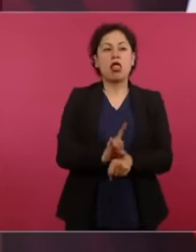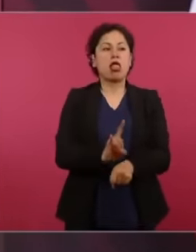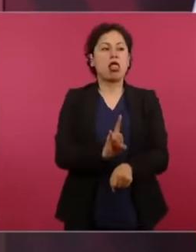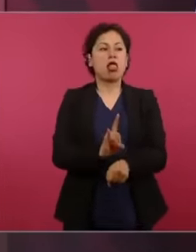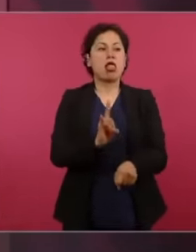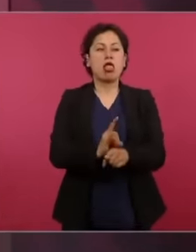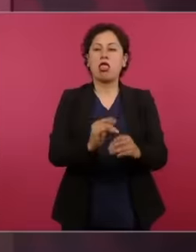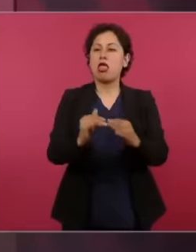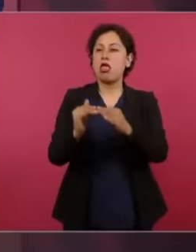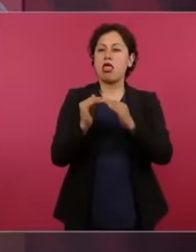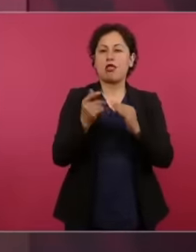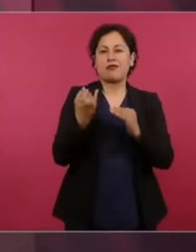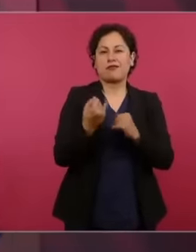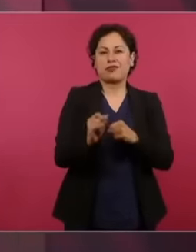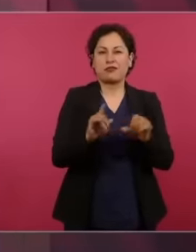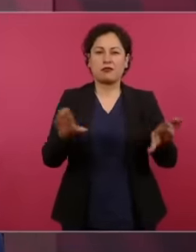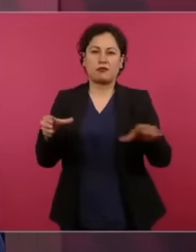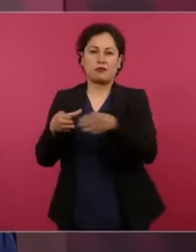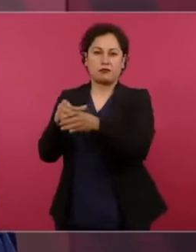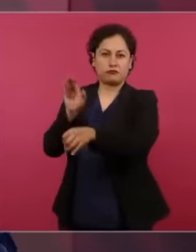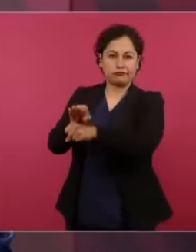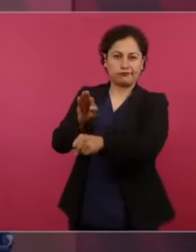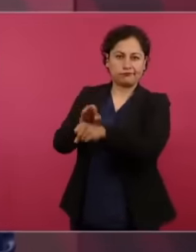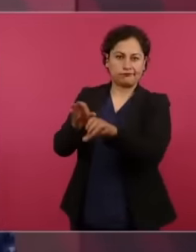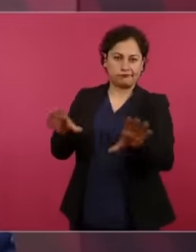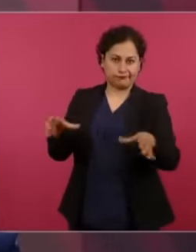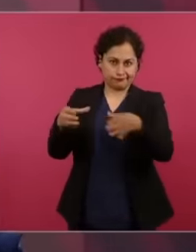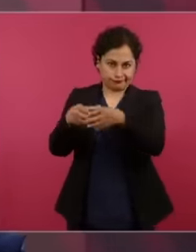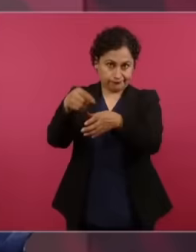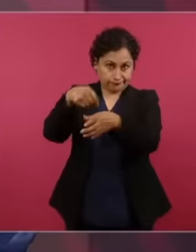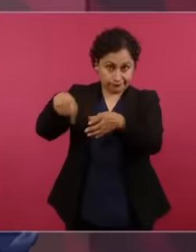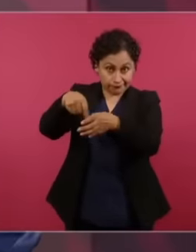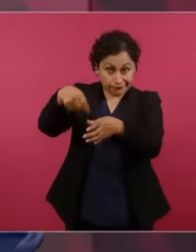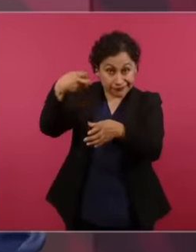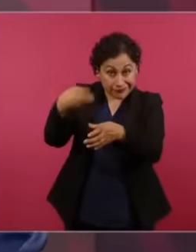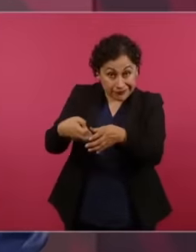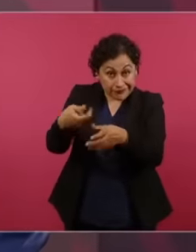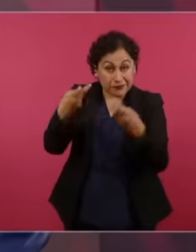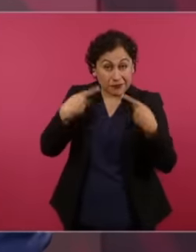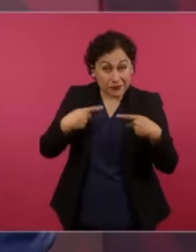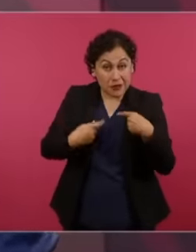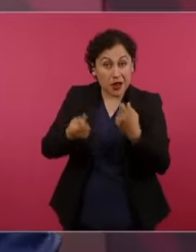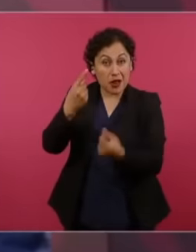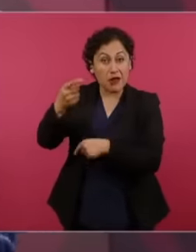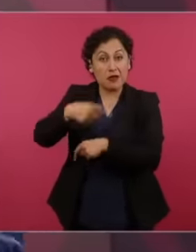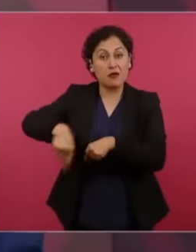they served themselves with The owners of Mexico felt like they were the big spoon,